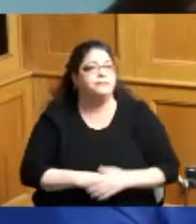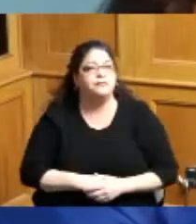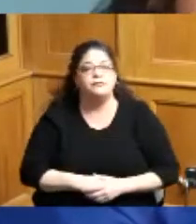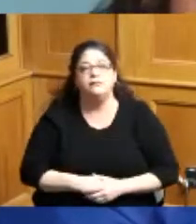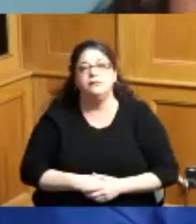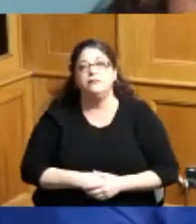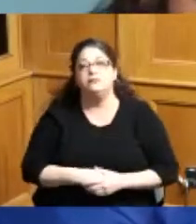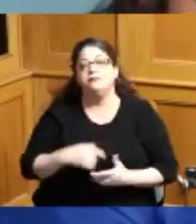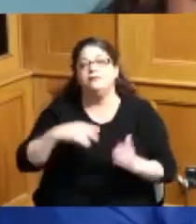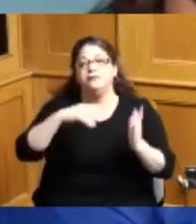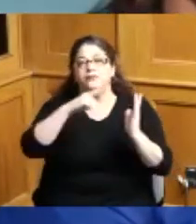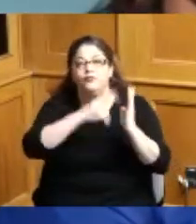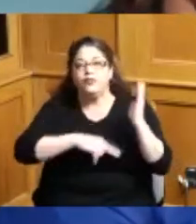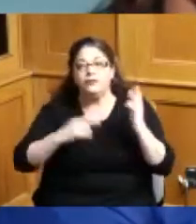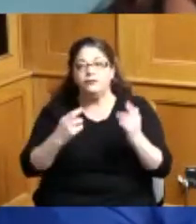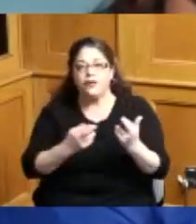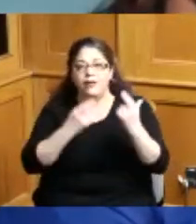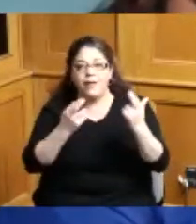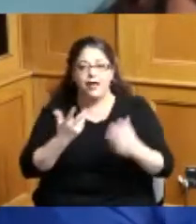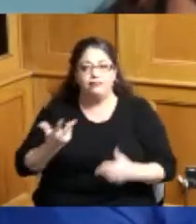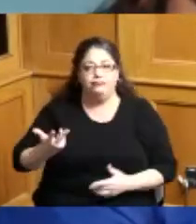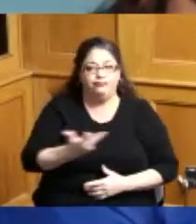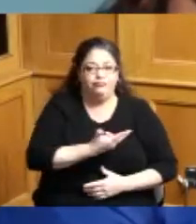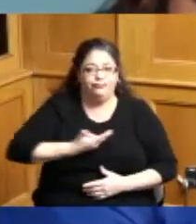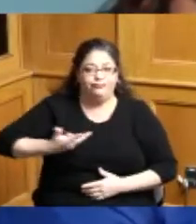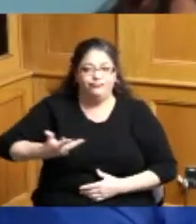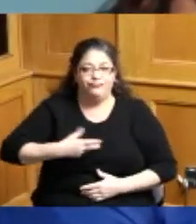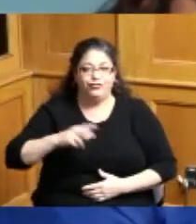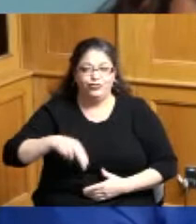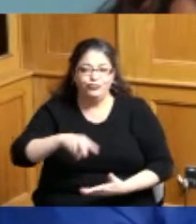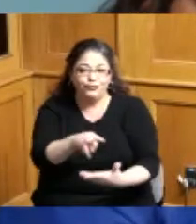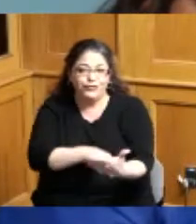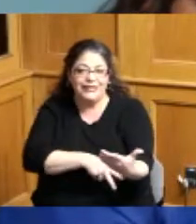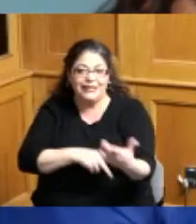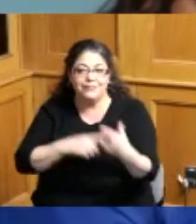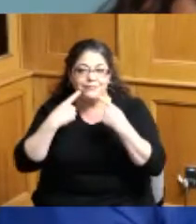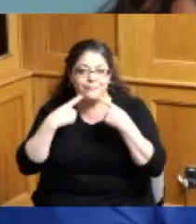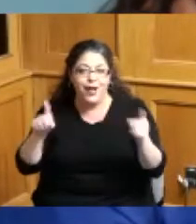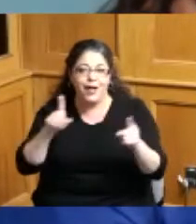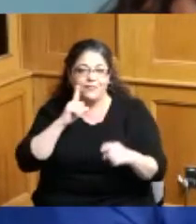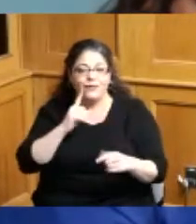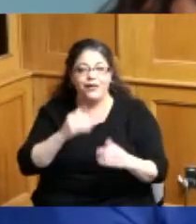recommend it but I think all three of us should read the proclamation on these next ones so I'd